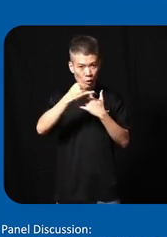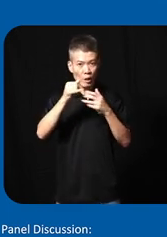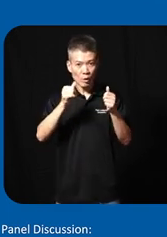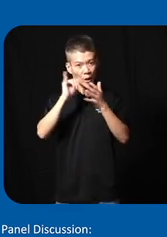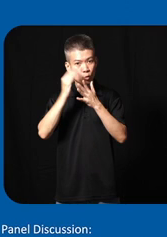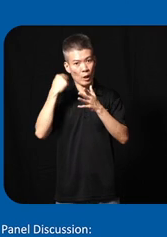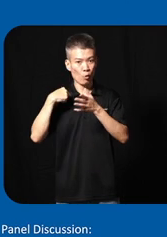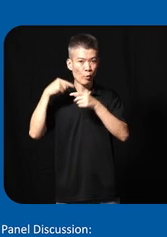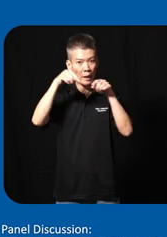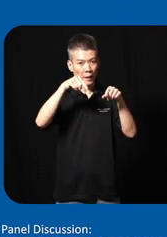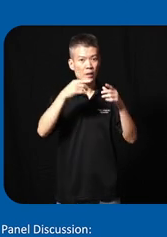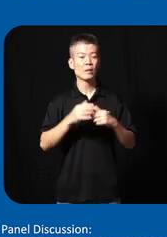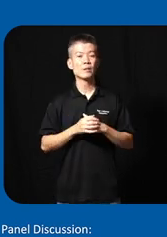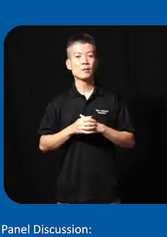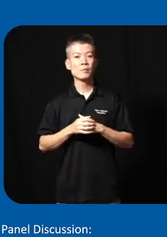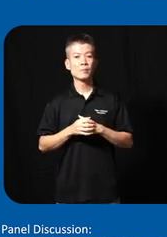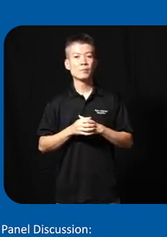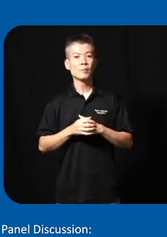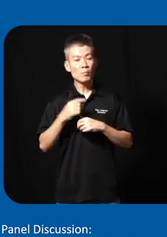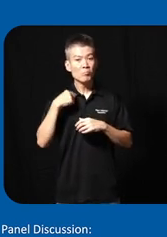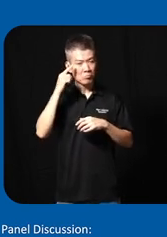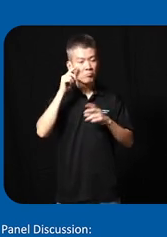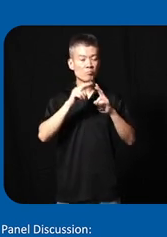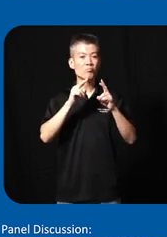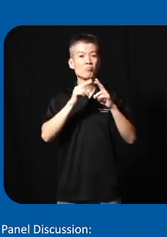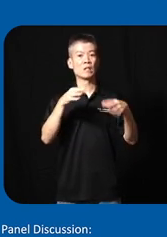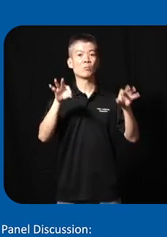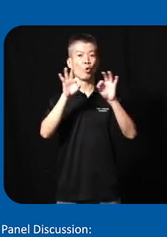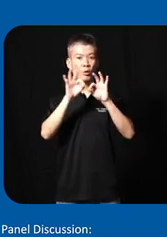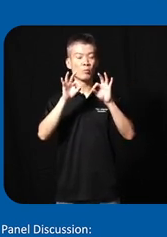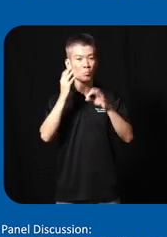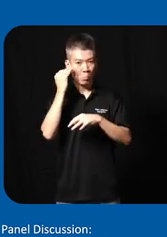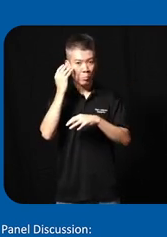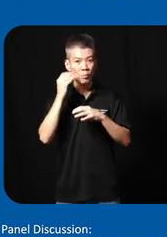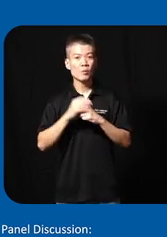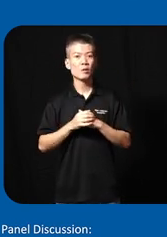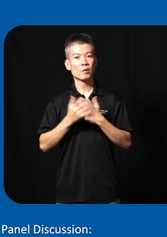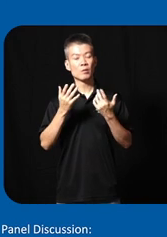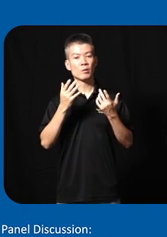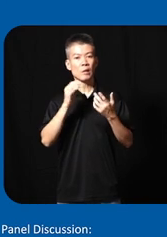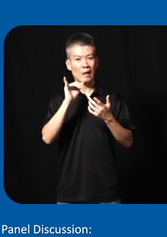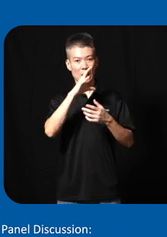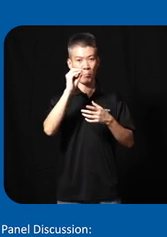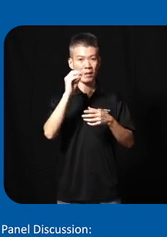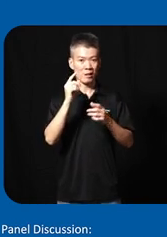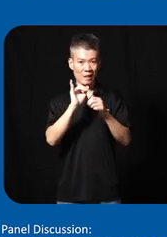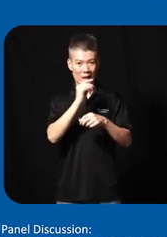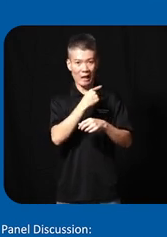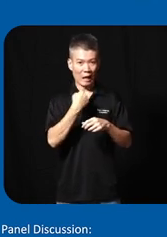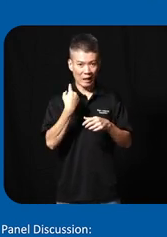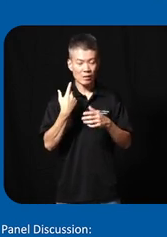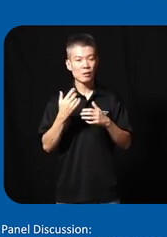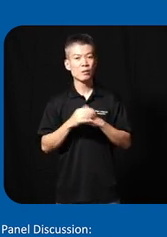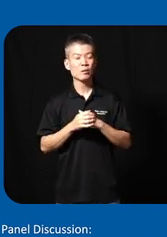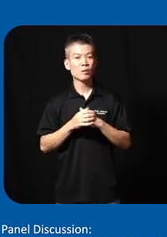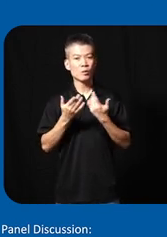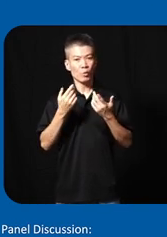why you here I think that's very important parly for a company like us who actually uh to know that